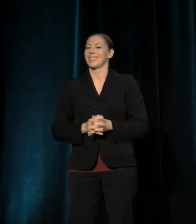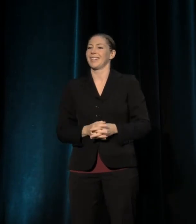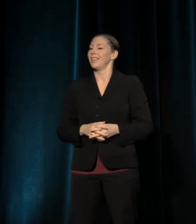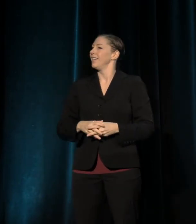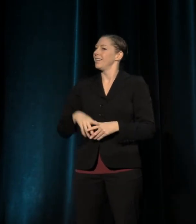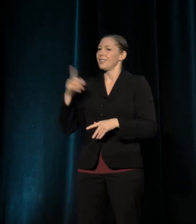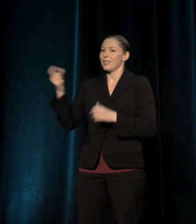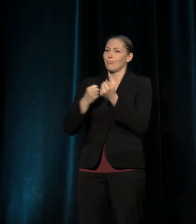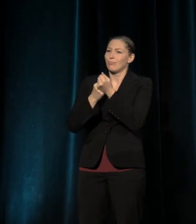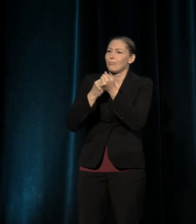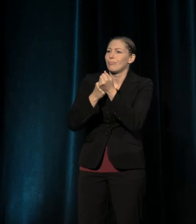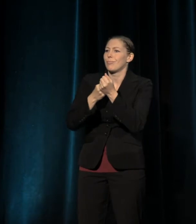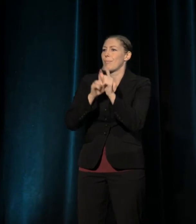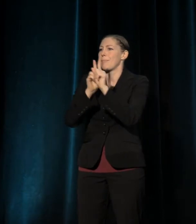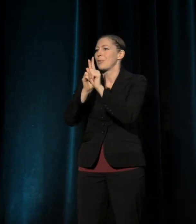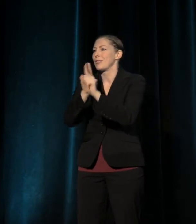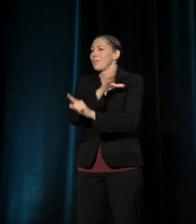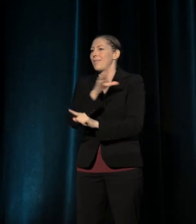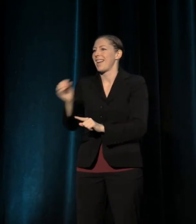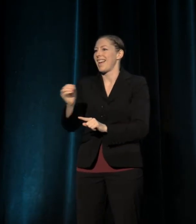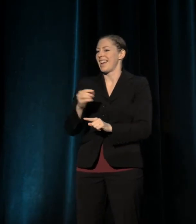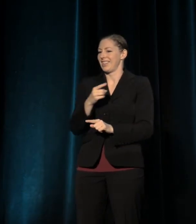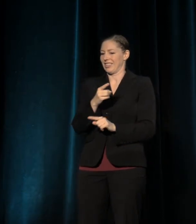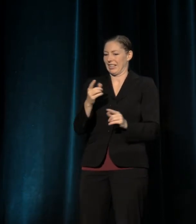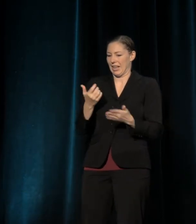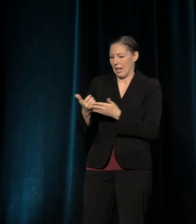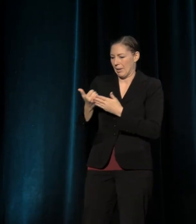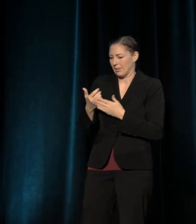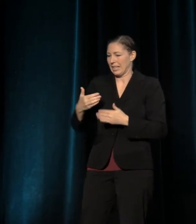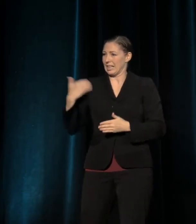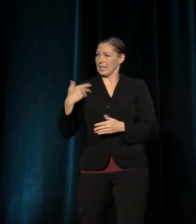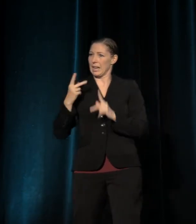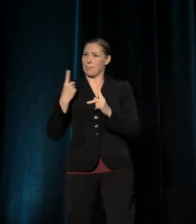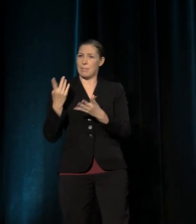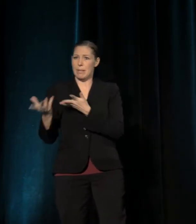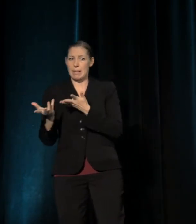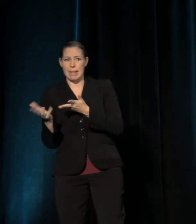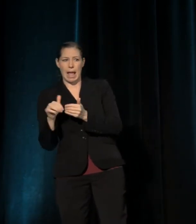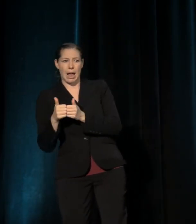and making space for some of us pushy eager younger folks looking for opportunities to lead.